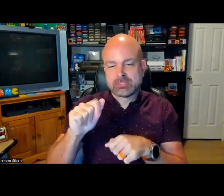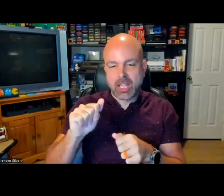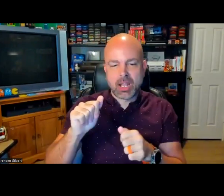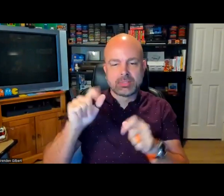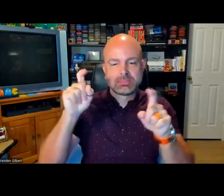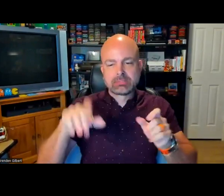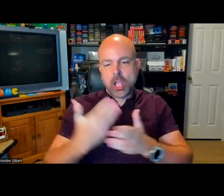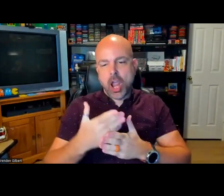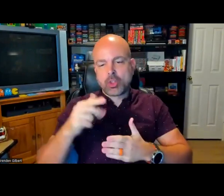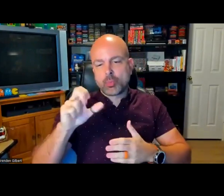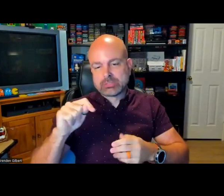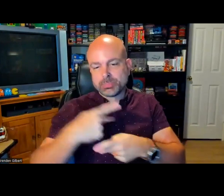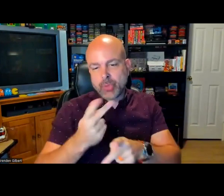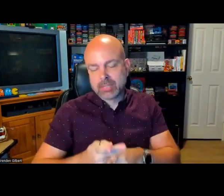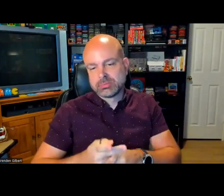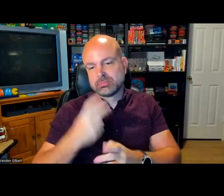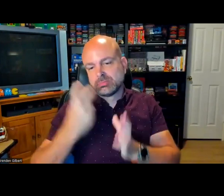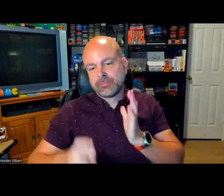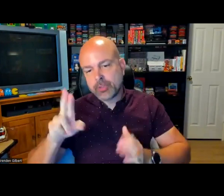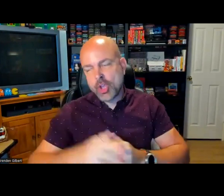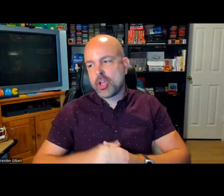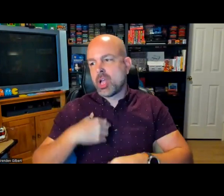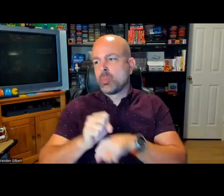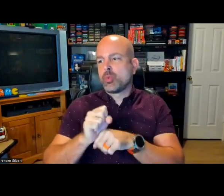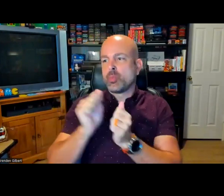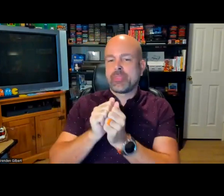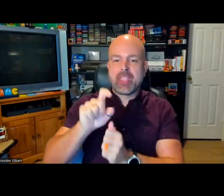bringing my thoughts. In my four years working at Meta, I tested